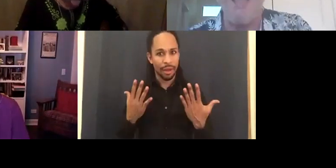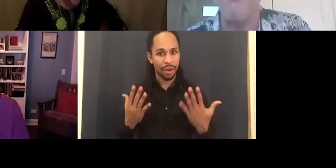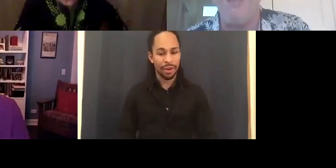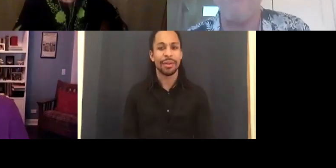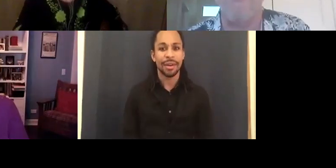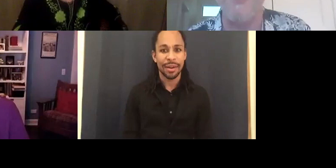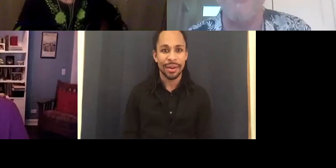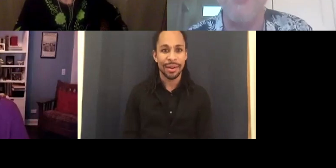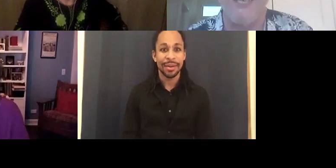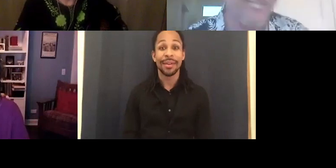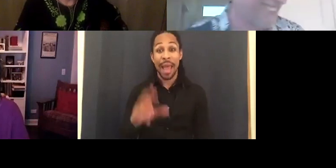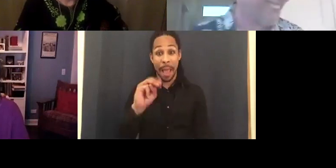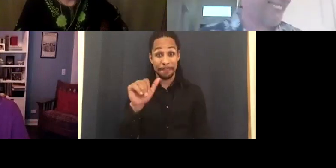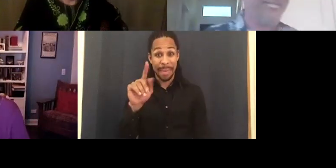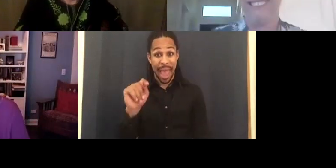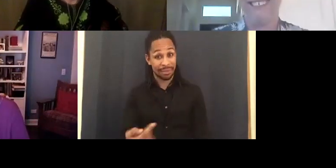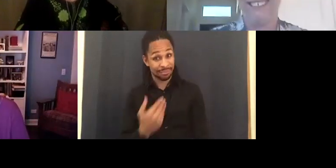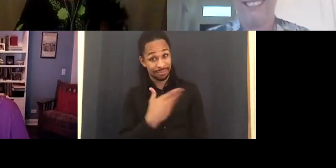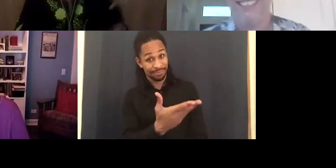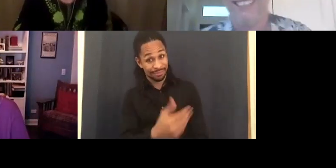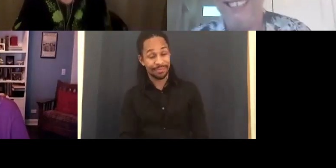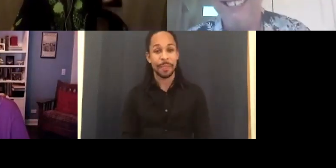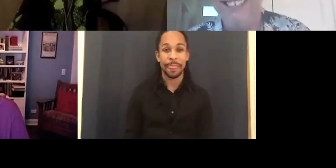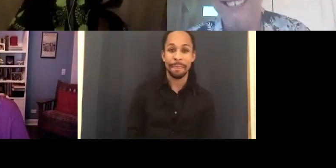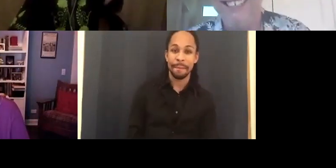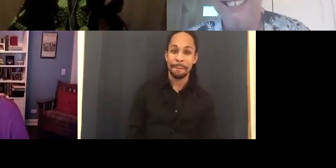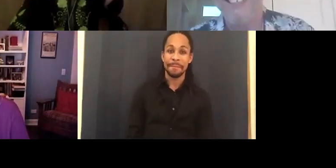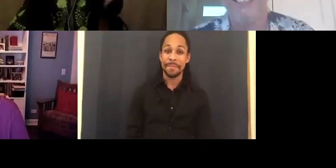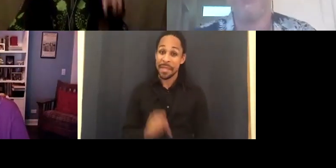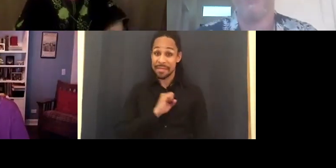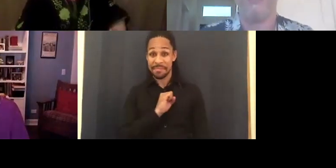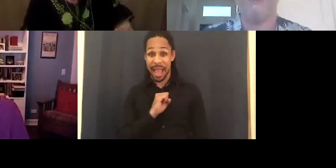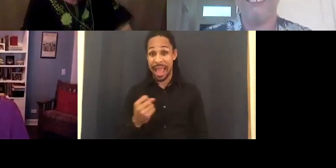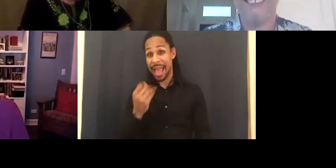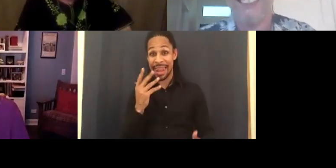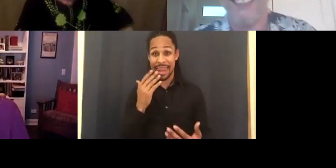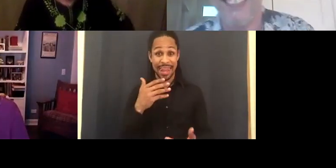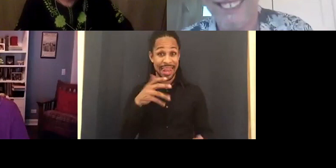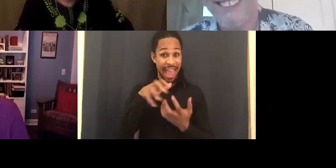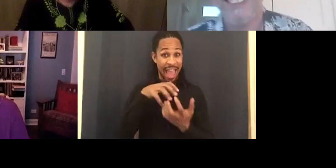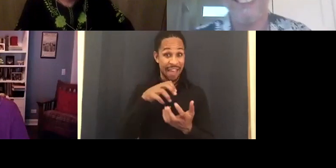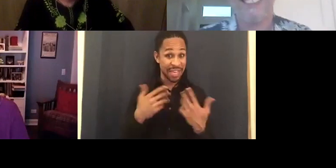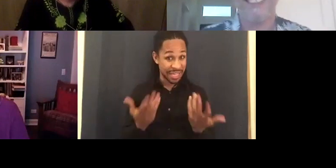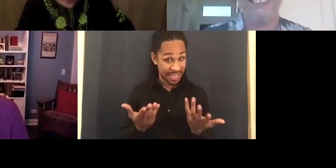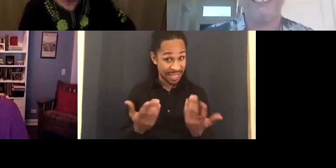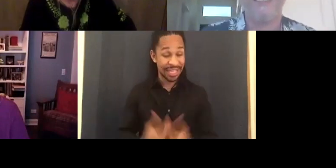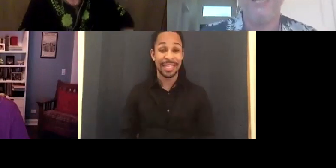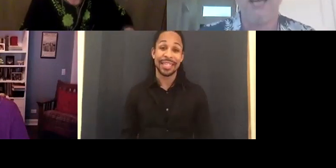Why don't you start? MAT FRASER: There's nothing wrong